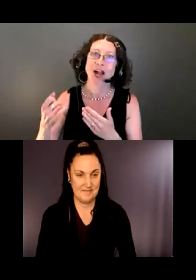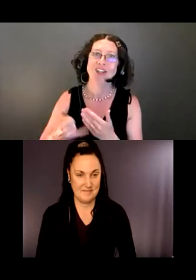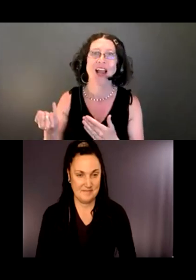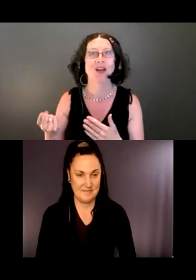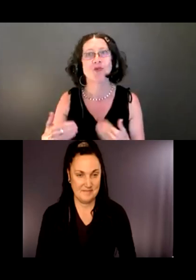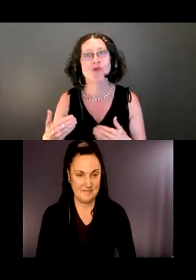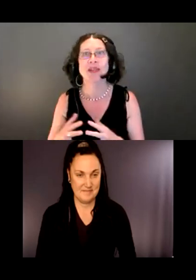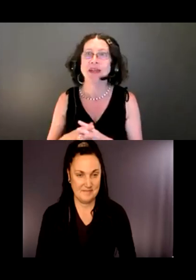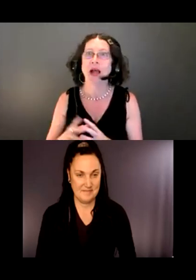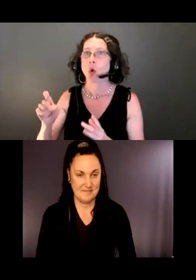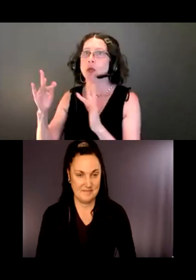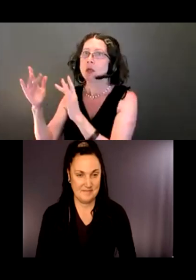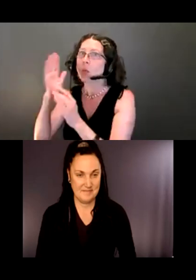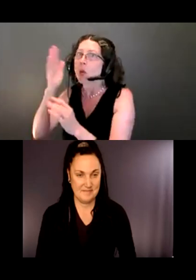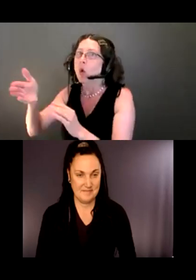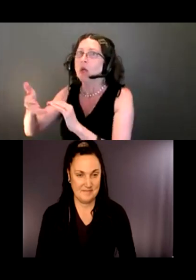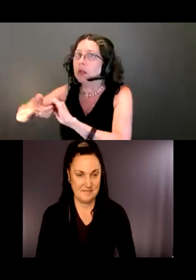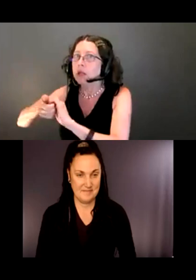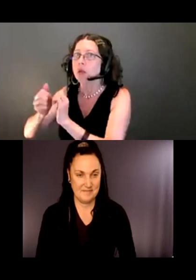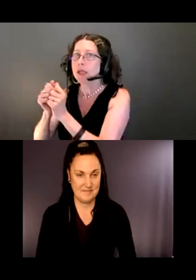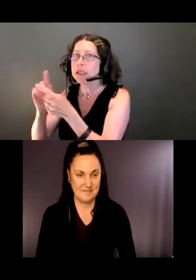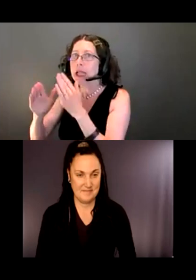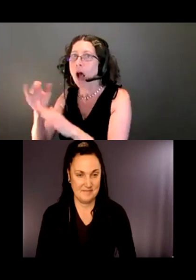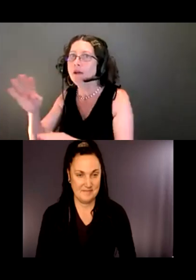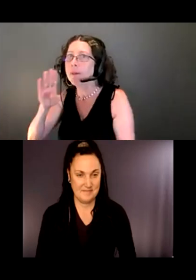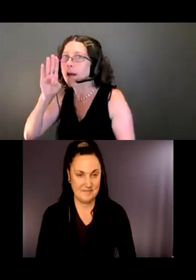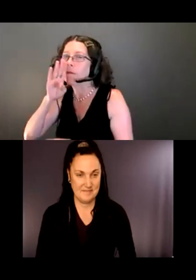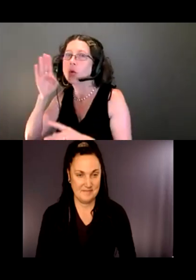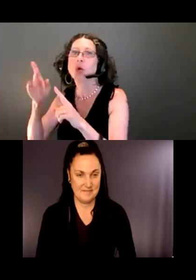King County would invest in a subscription to an app, and turn it over to the City of Bellevue.